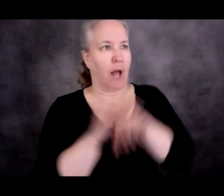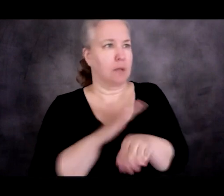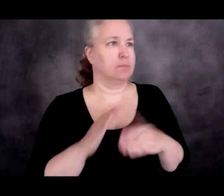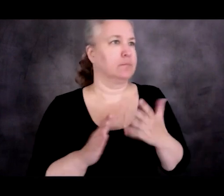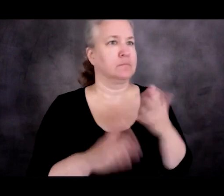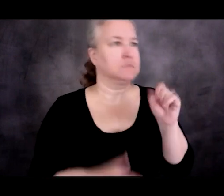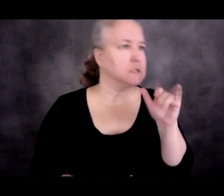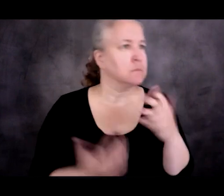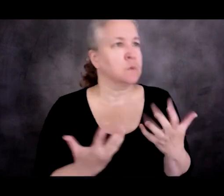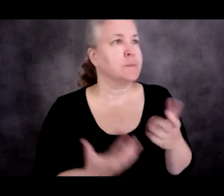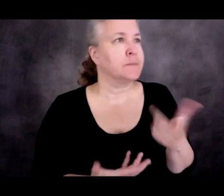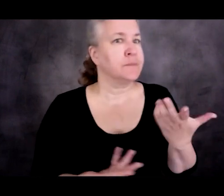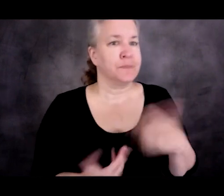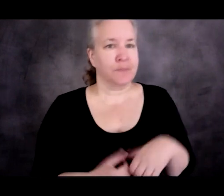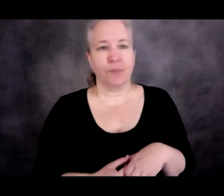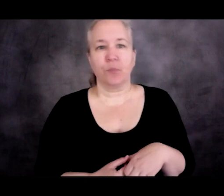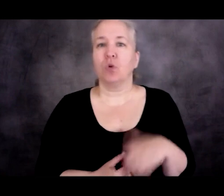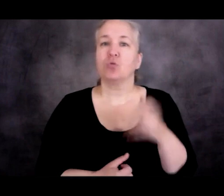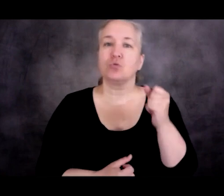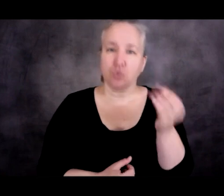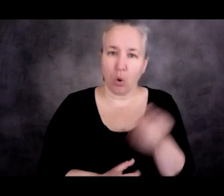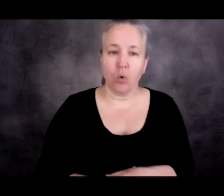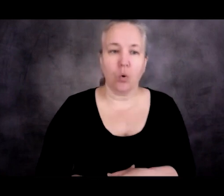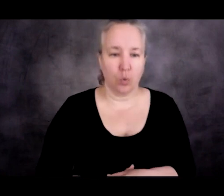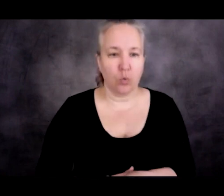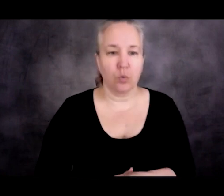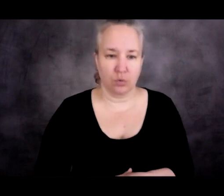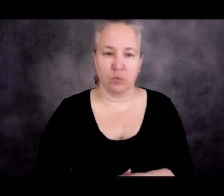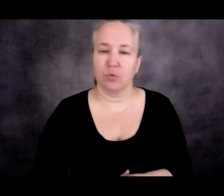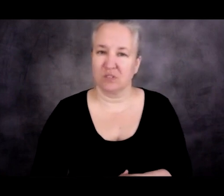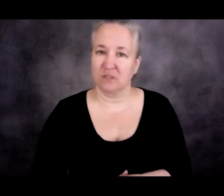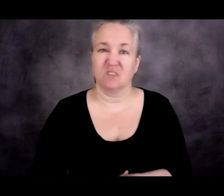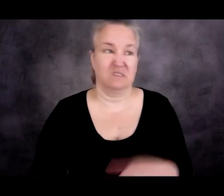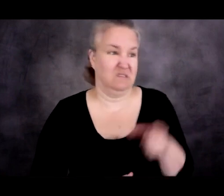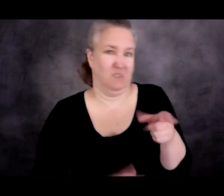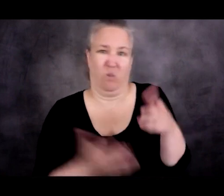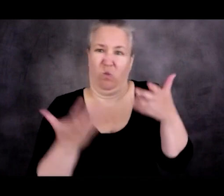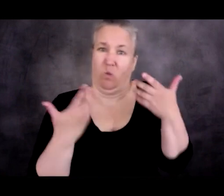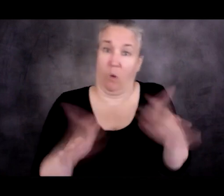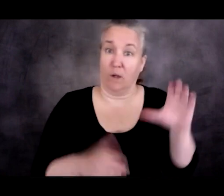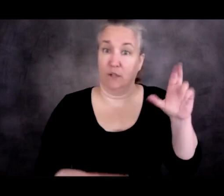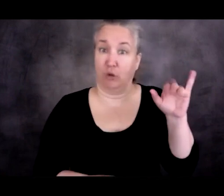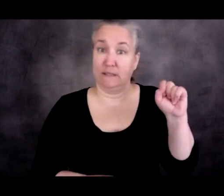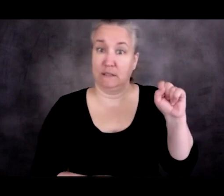So this was already a crisis of sorts under the Obama administration.